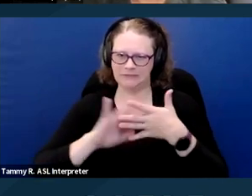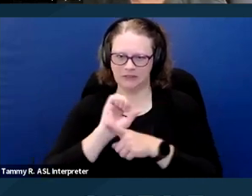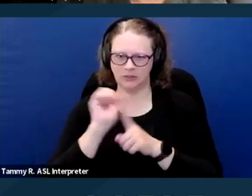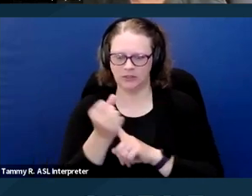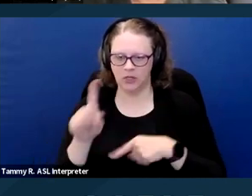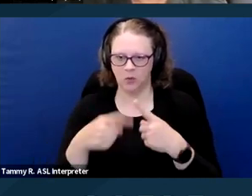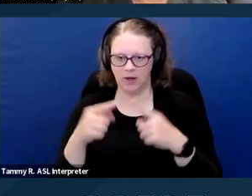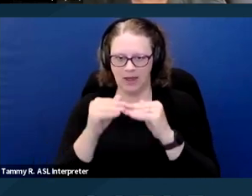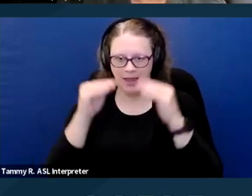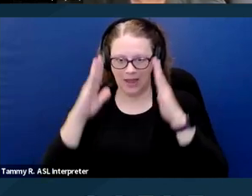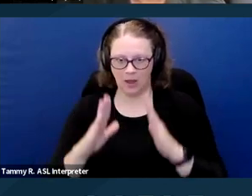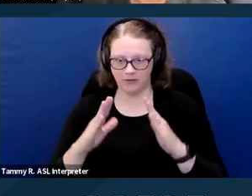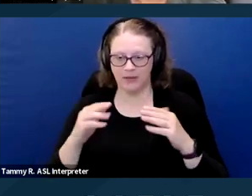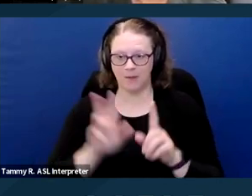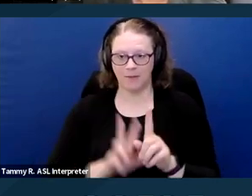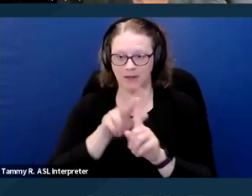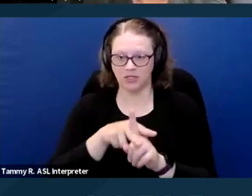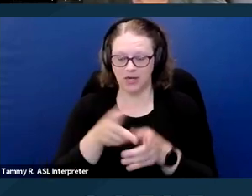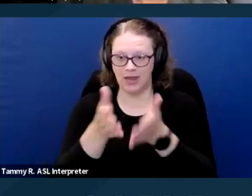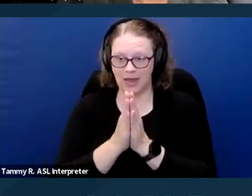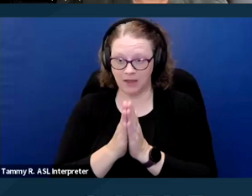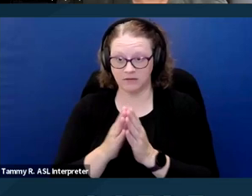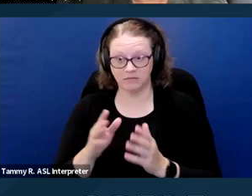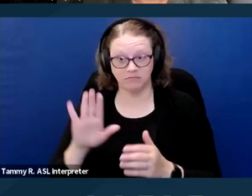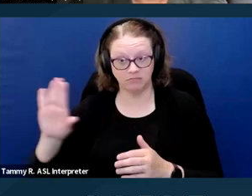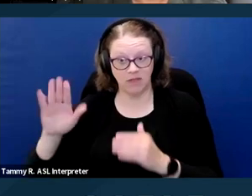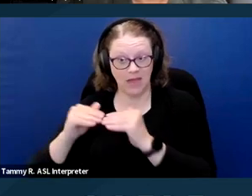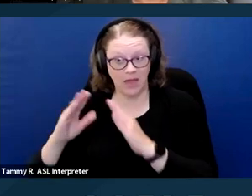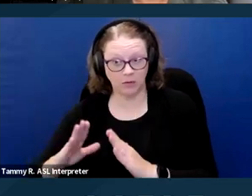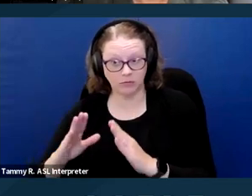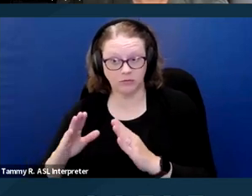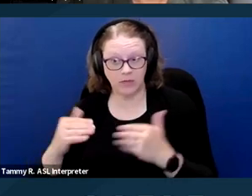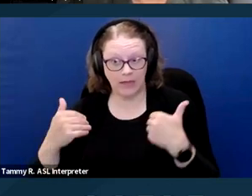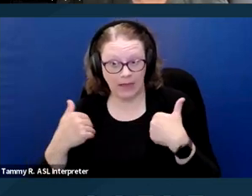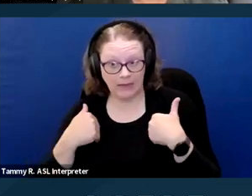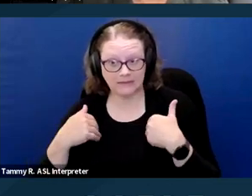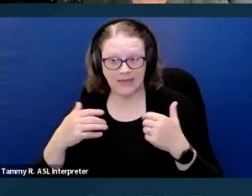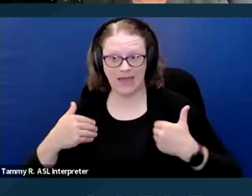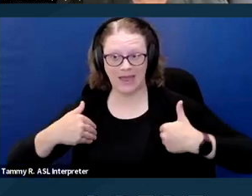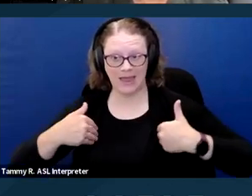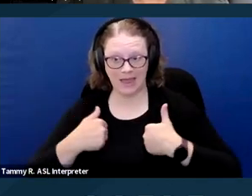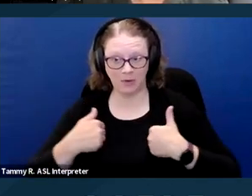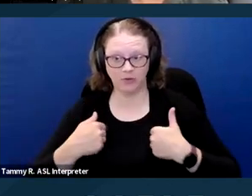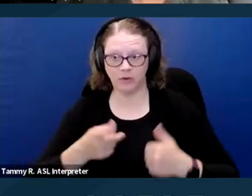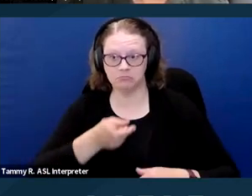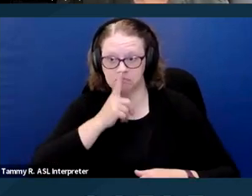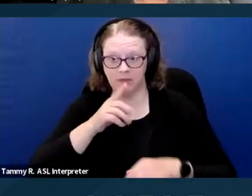whether a household has animals and doesn't use the term pets because an assistance animal is an animal.